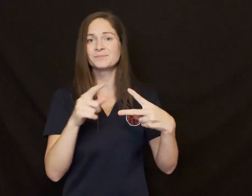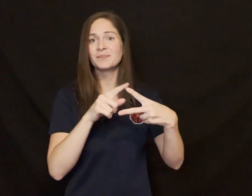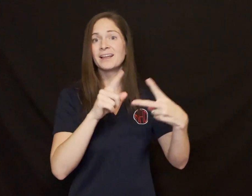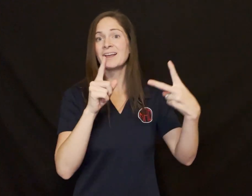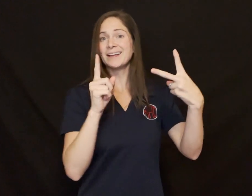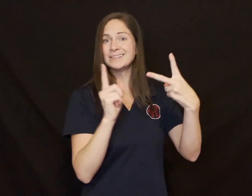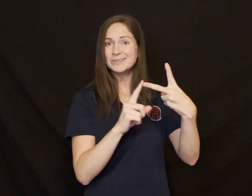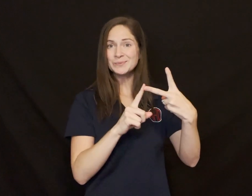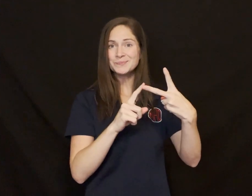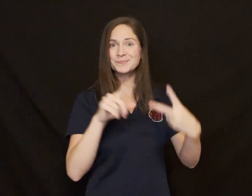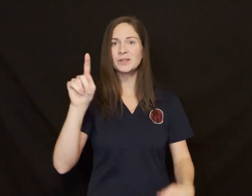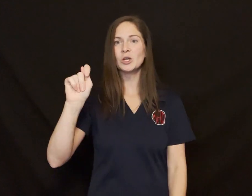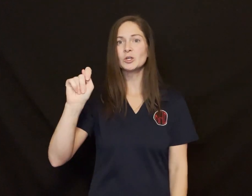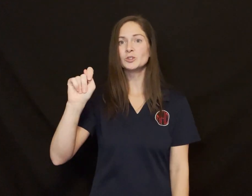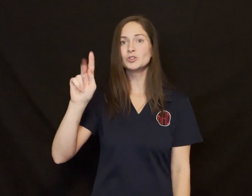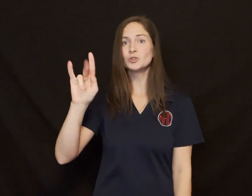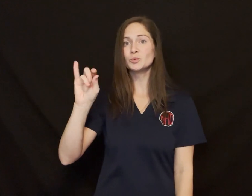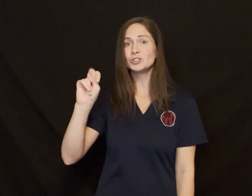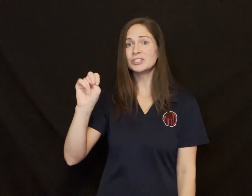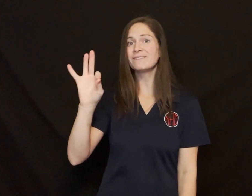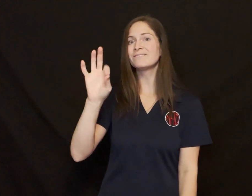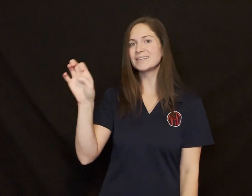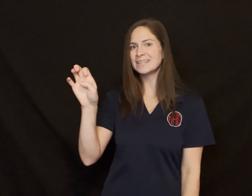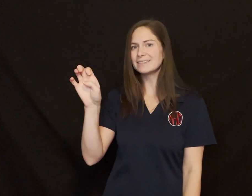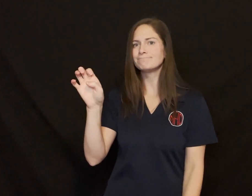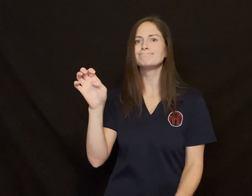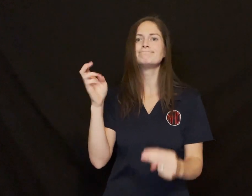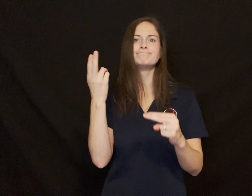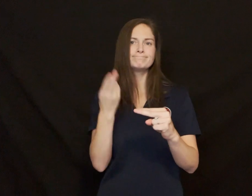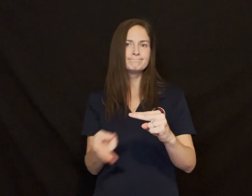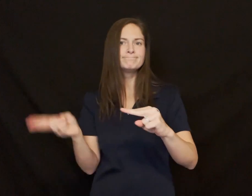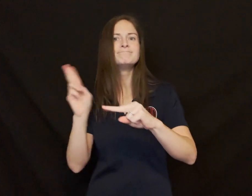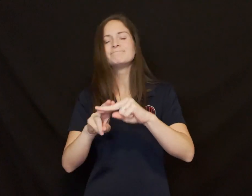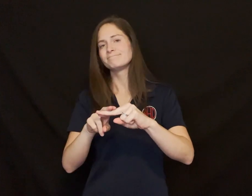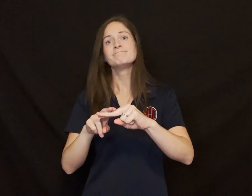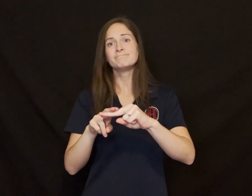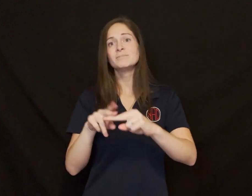Secondly, we had to increase the tuition fee.